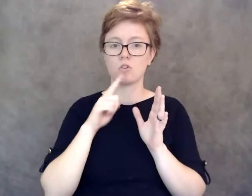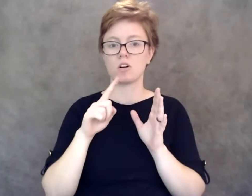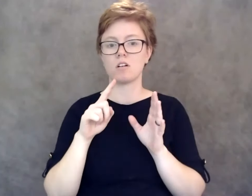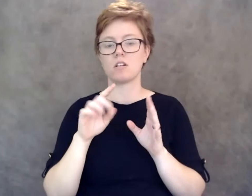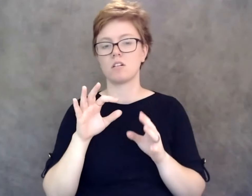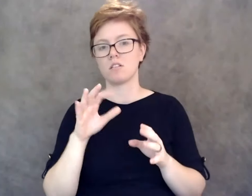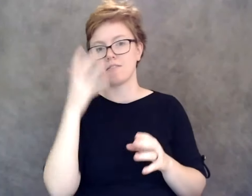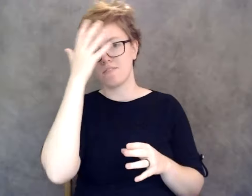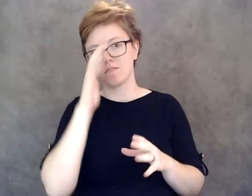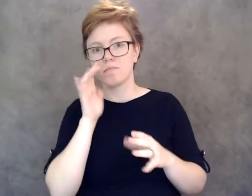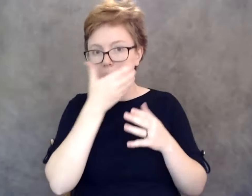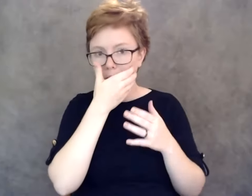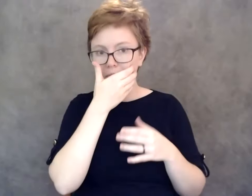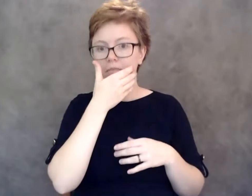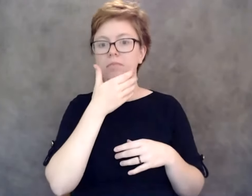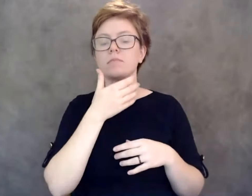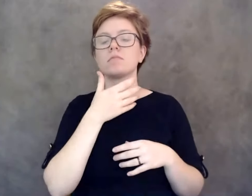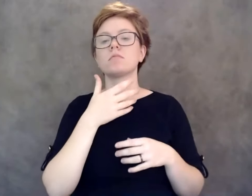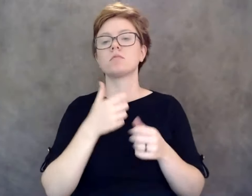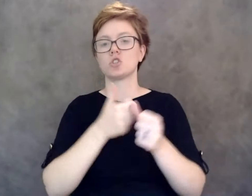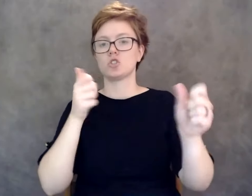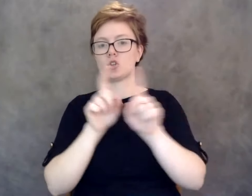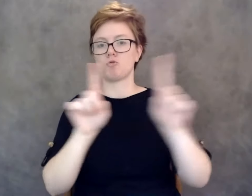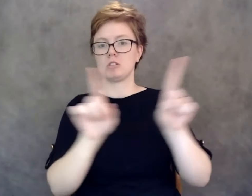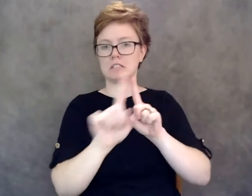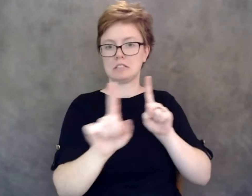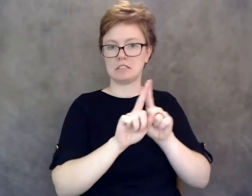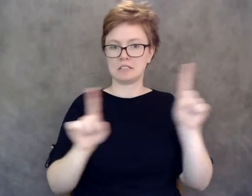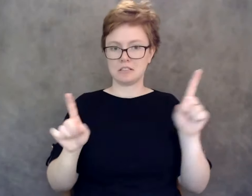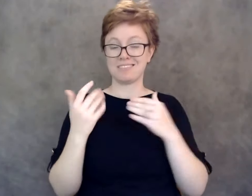and social distancing and limiting the number of people in a particular setting.